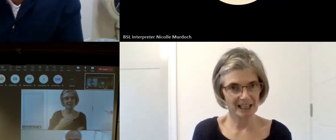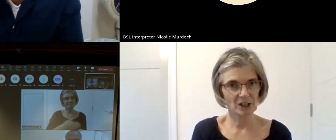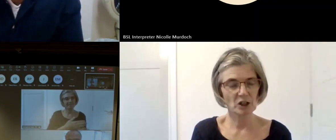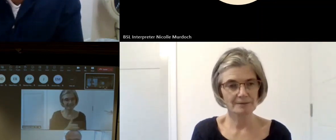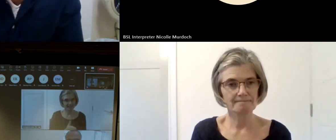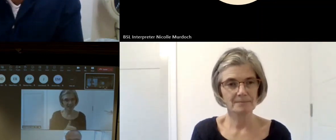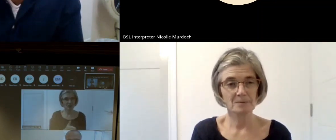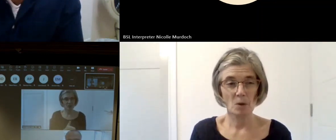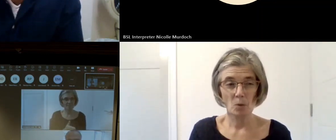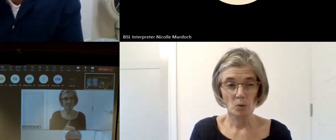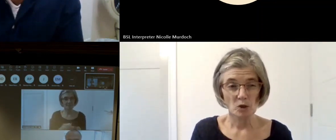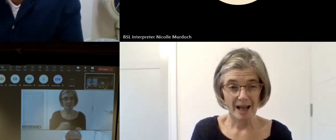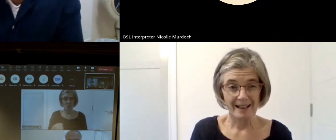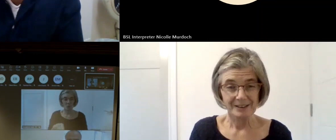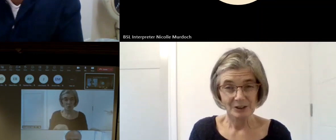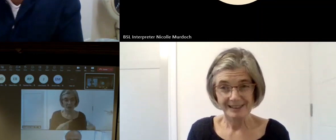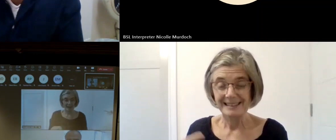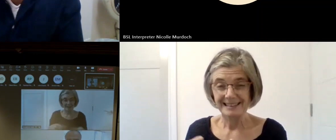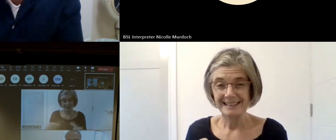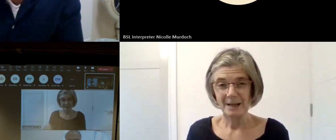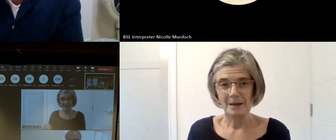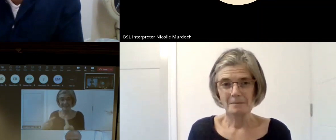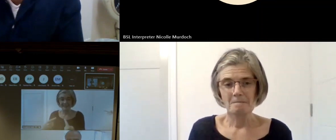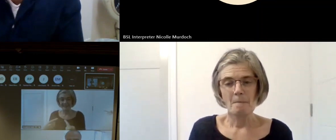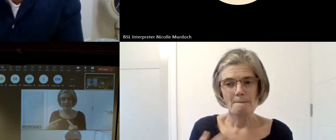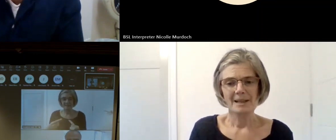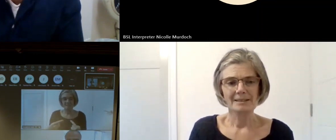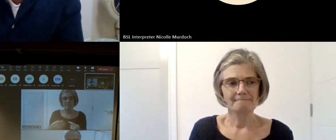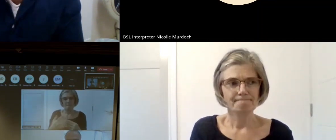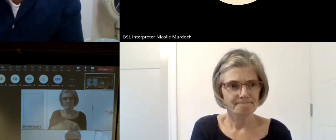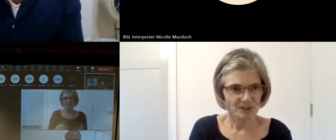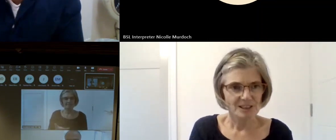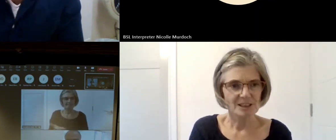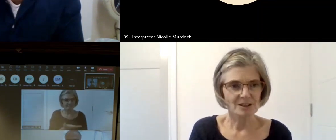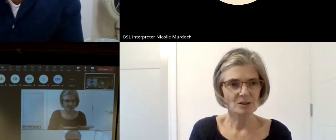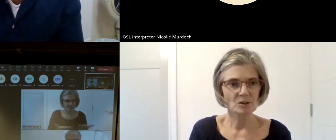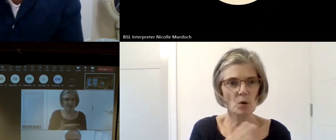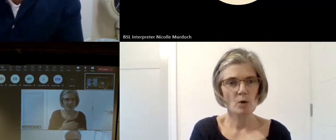going to discussed today and we'll discuss them in the workshop but it it it's clear that there are